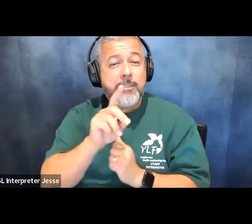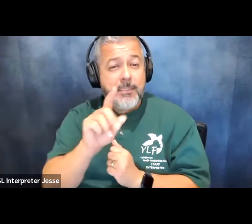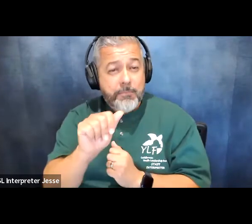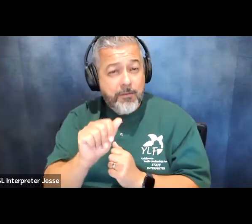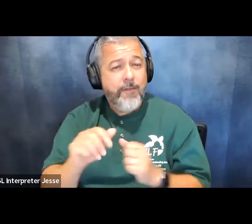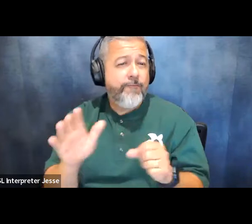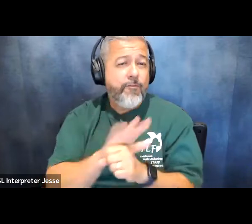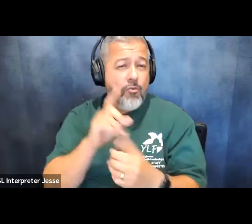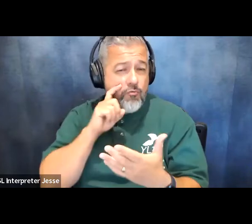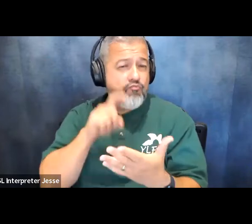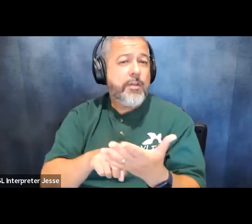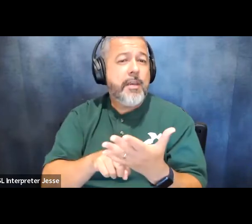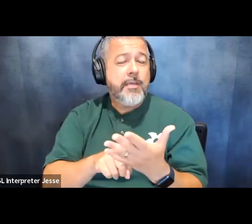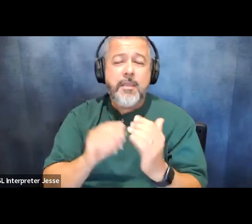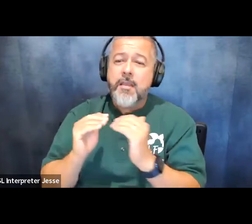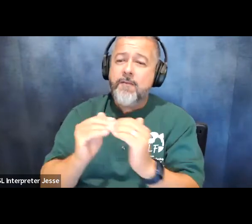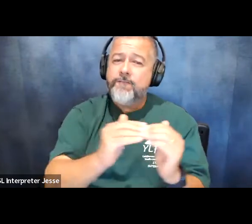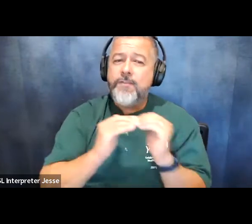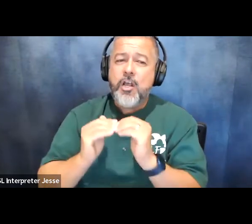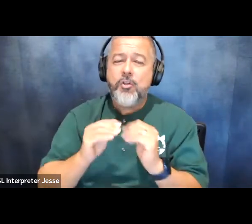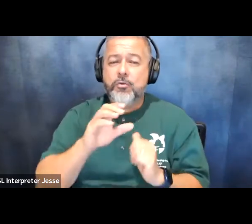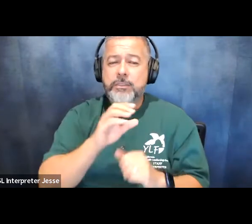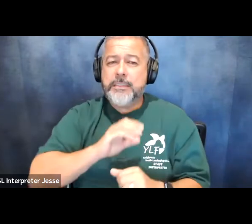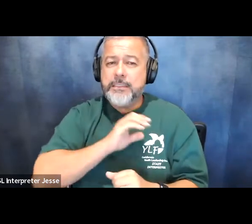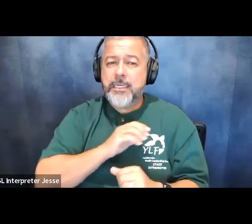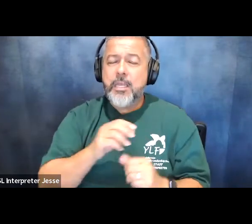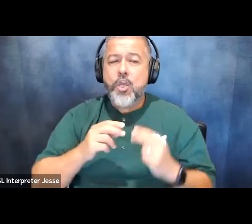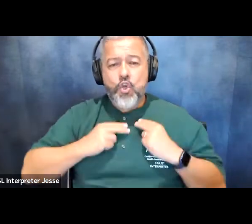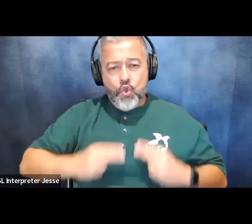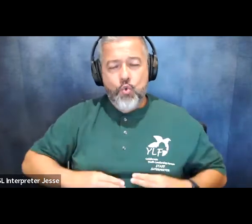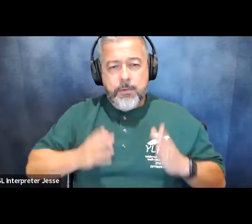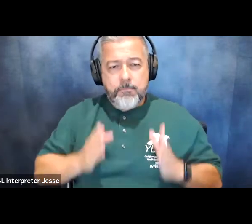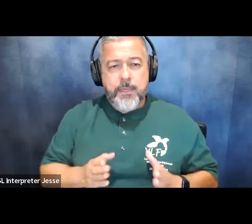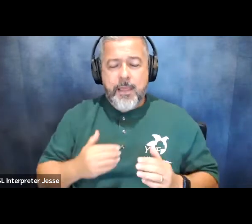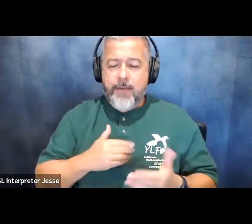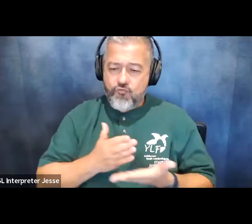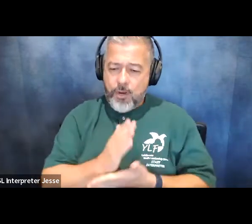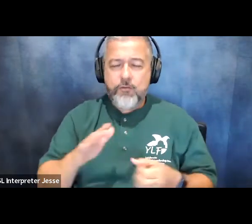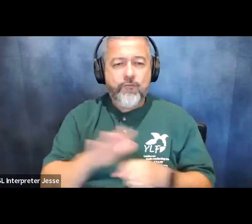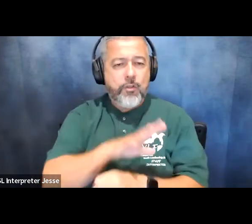acknowledged as fellow citizens and human beings who have the right to fully participate in all